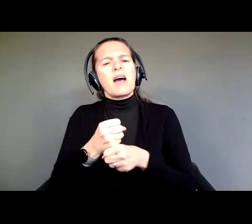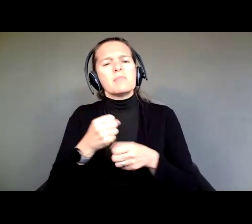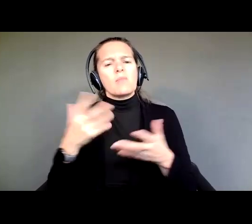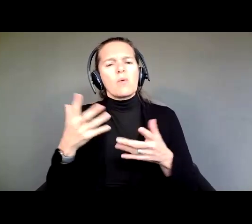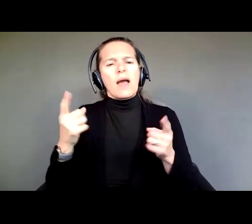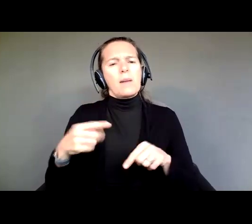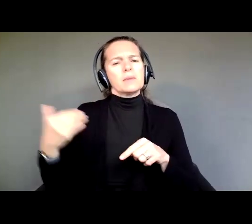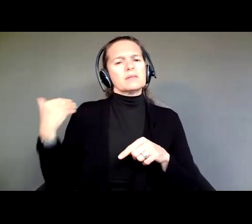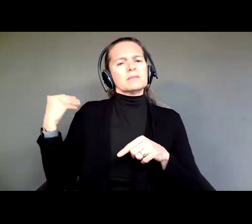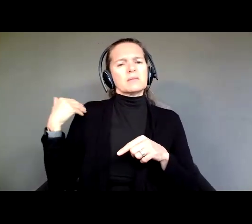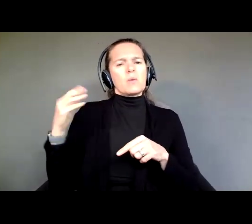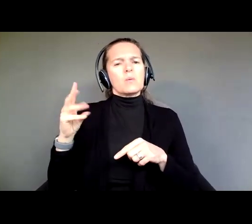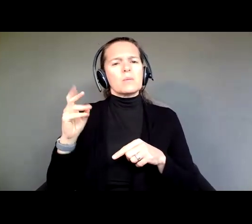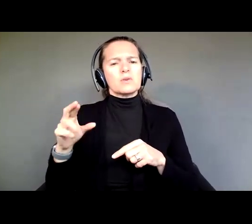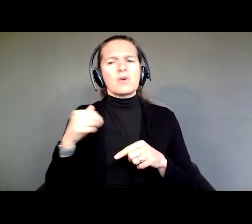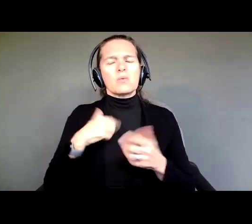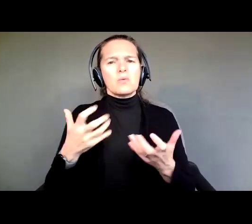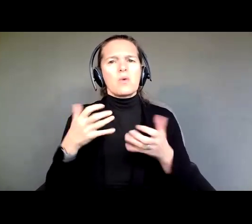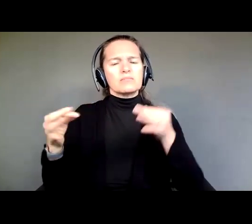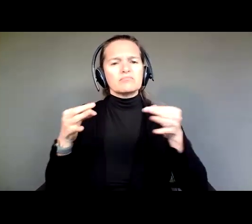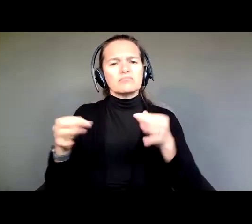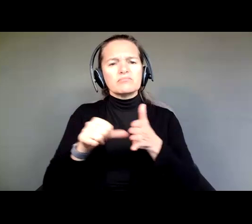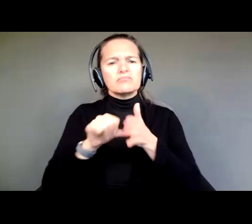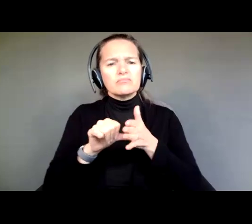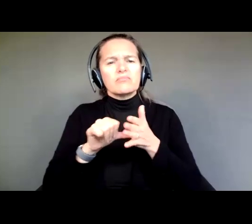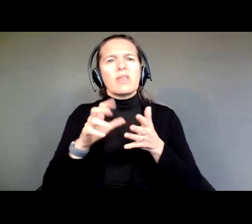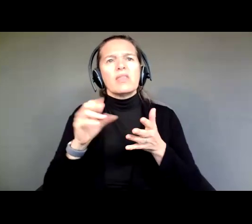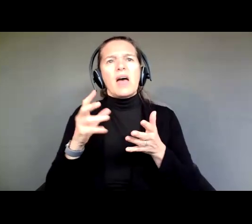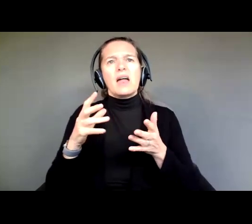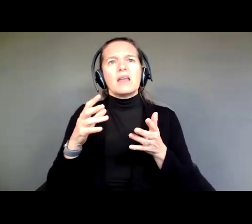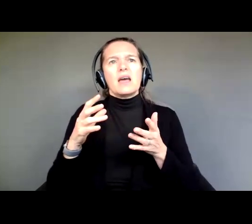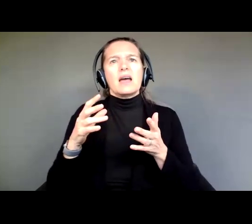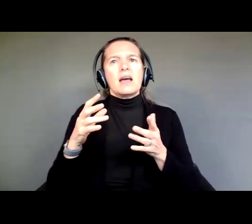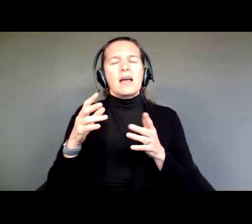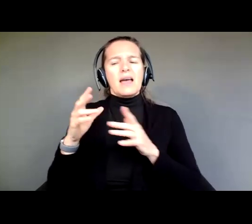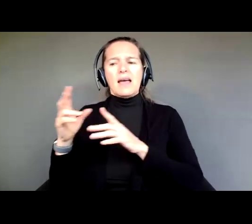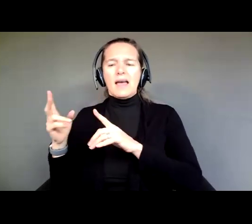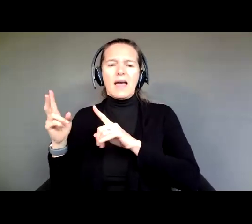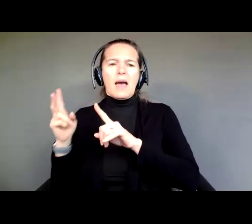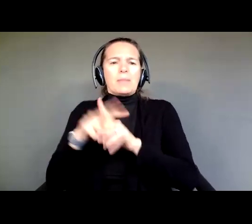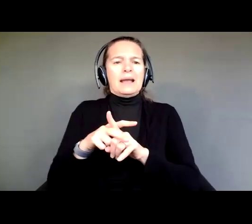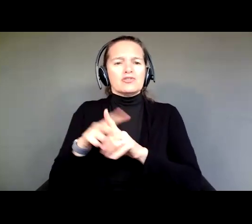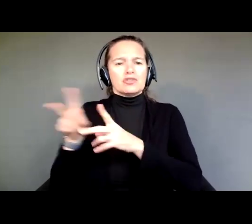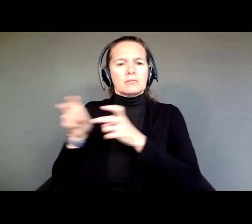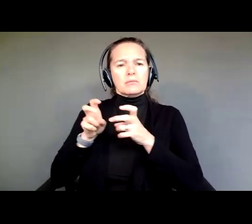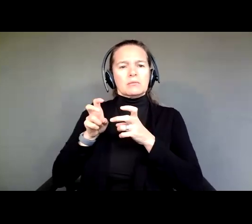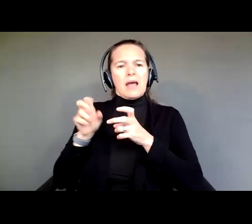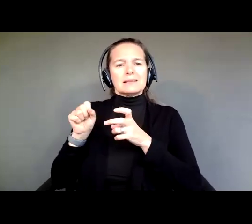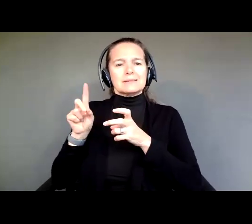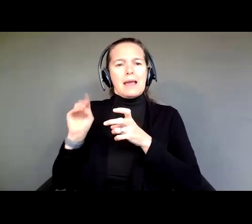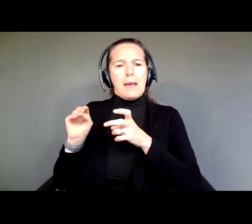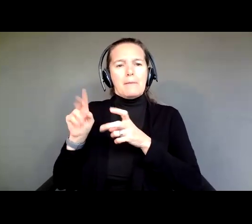But we really want to illustrate the application of Supported Decision Making in practice.